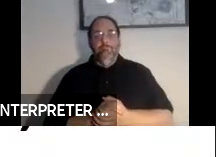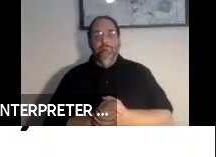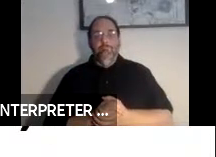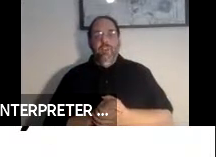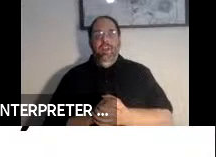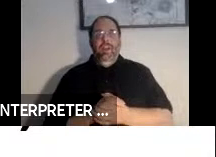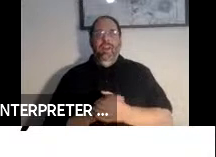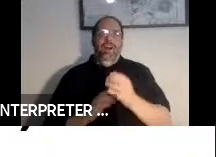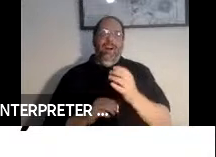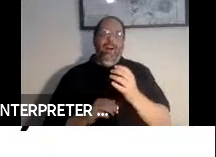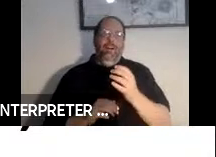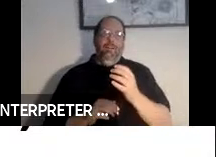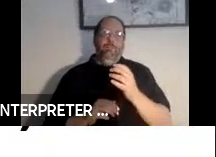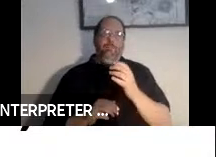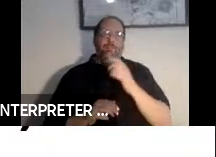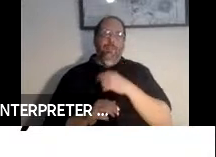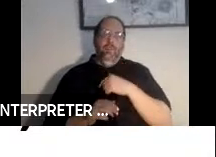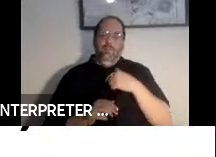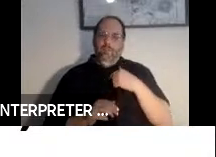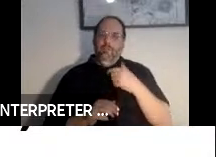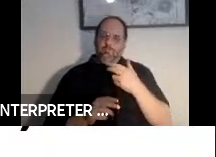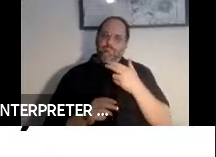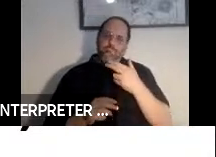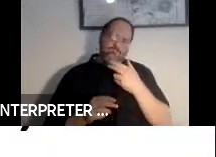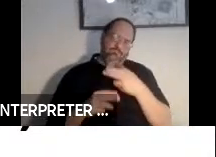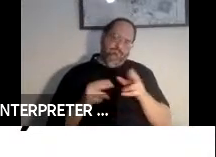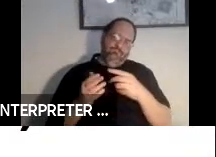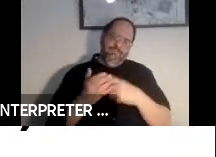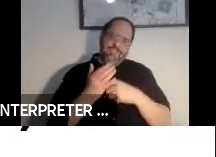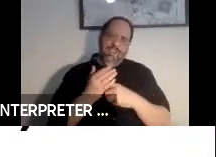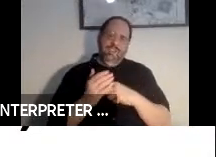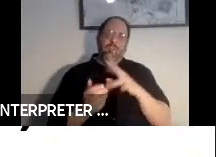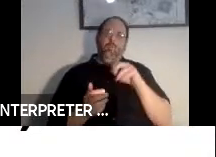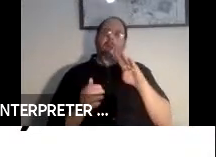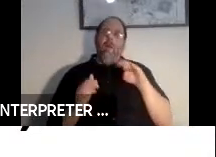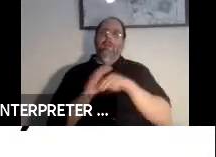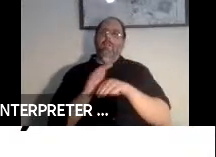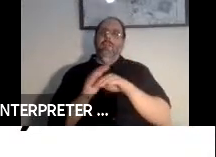I will discuss a little bit about the Web Accessibility Initiative. We have a -- it is